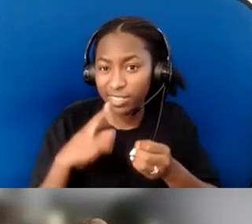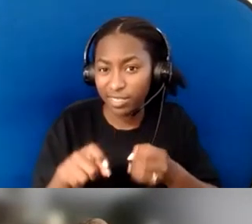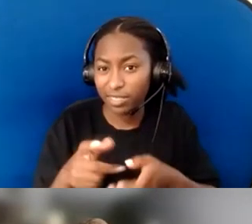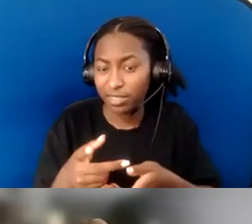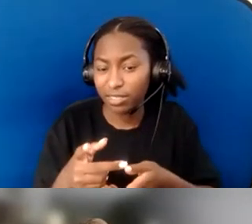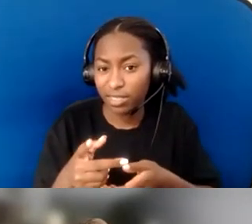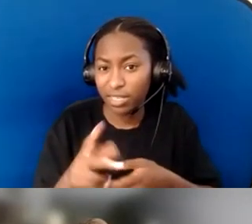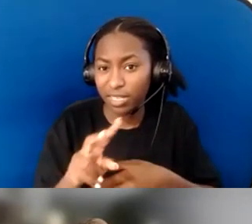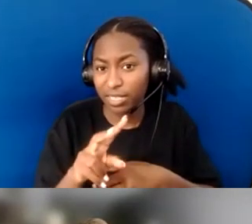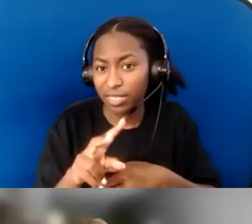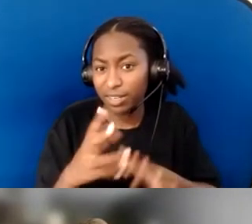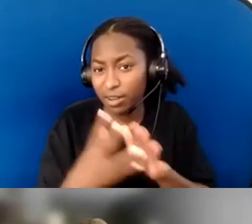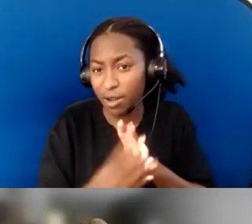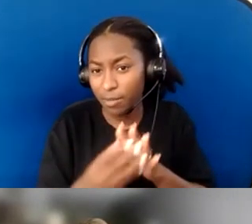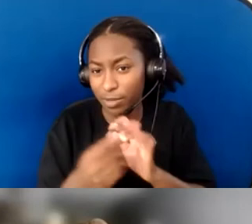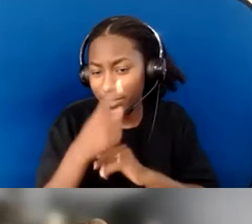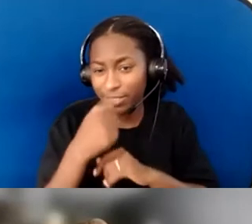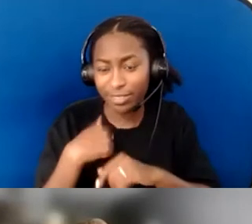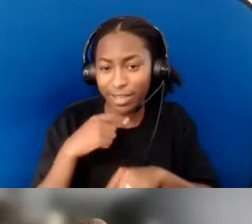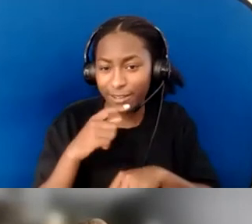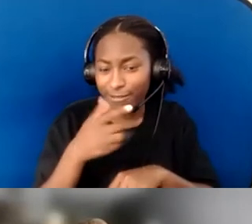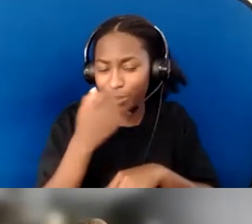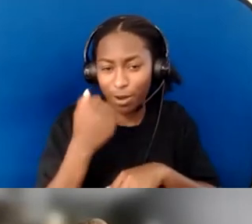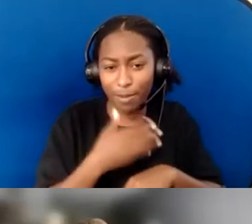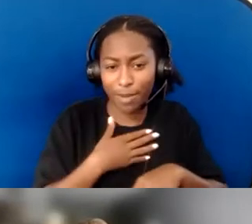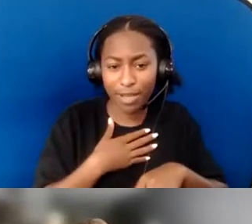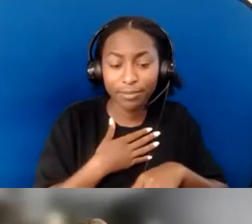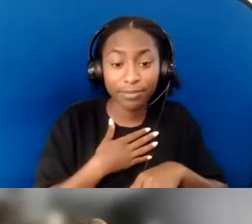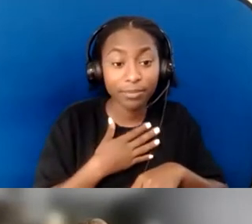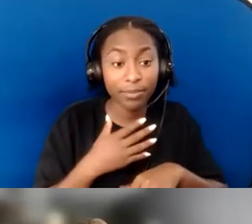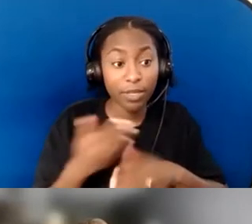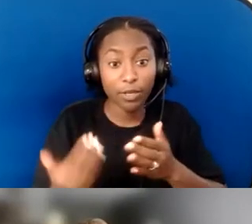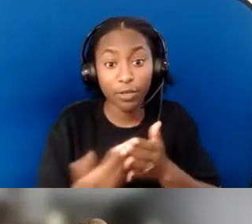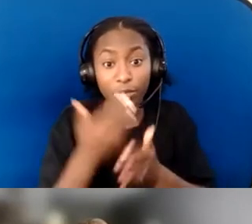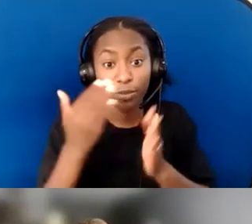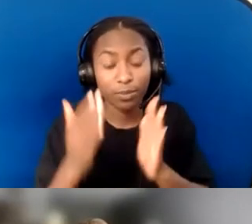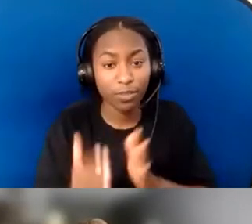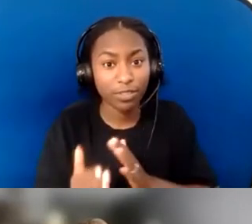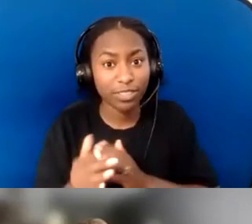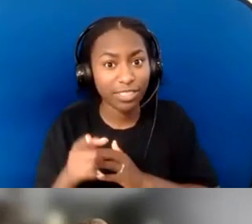The new person in the office was saying, "Well, I'm redoing it." It was wonderful because...